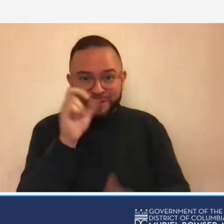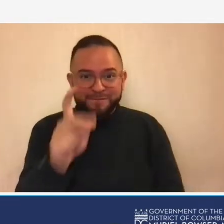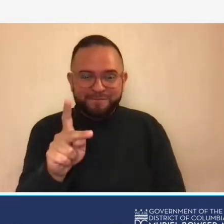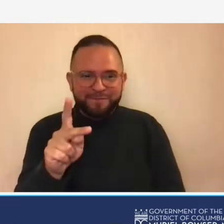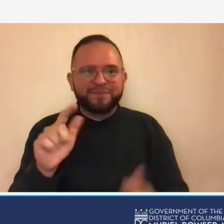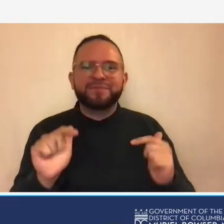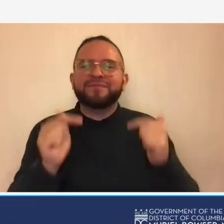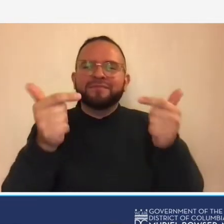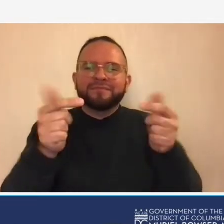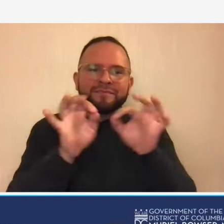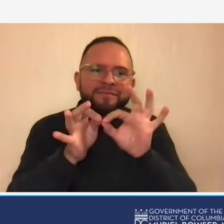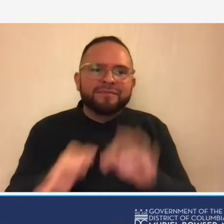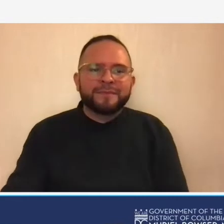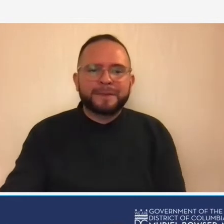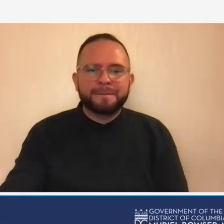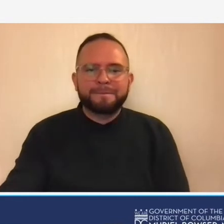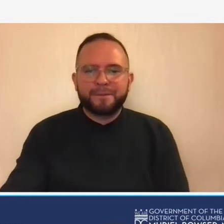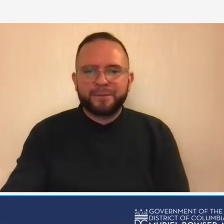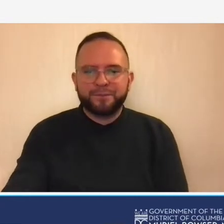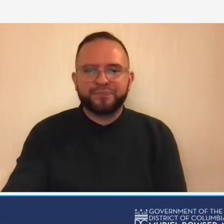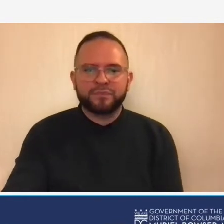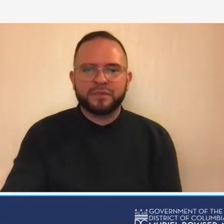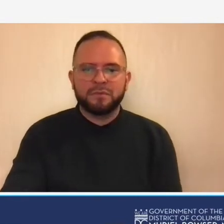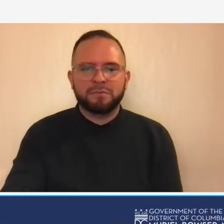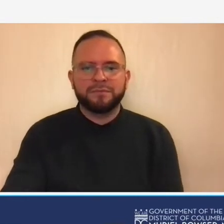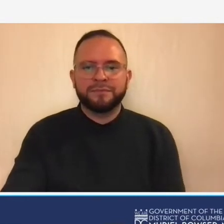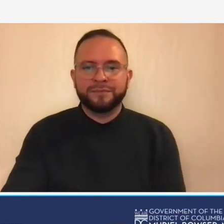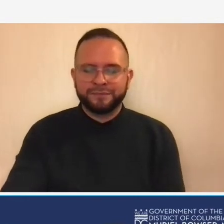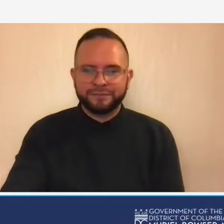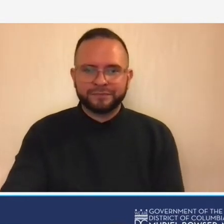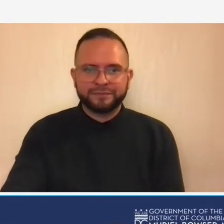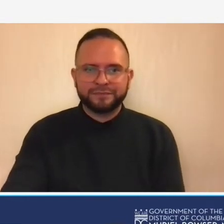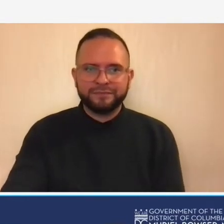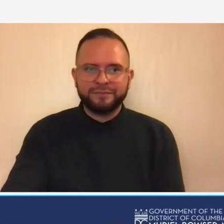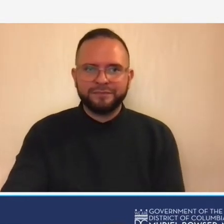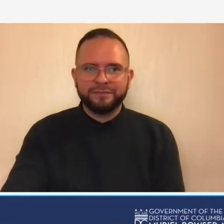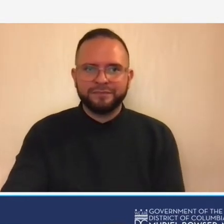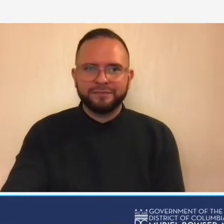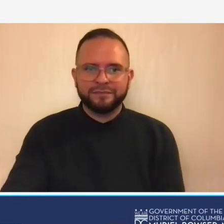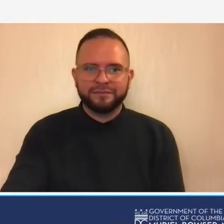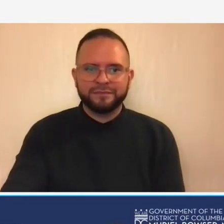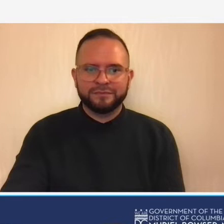so let's take a moment and let us um just do a little polling question so you can answer this